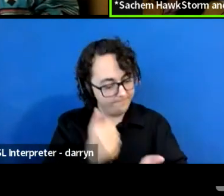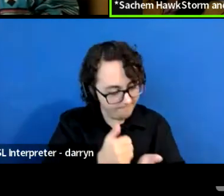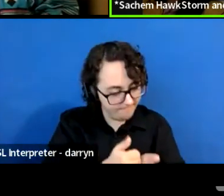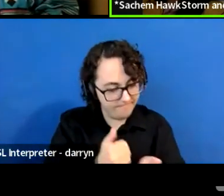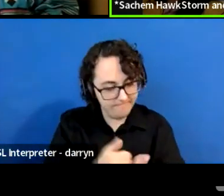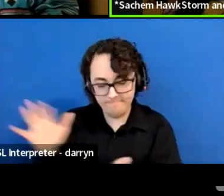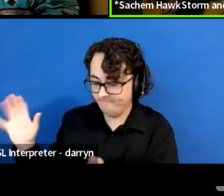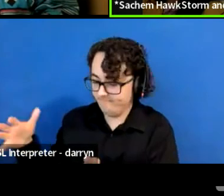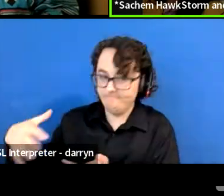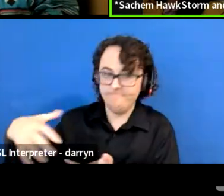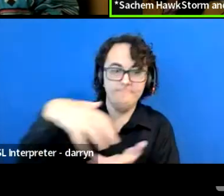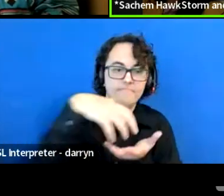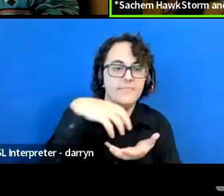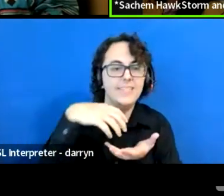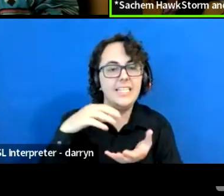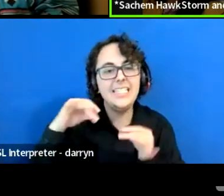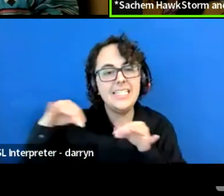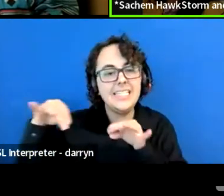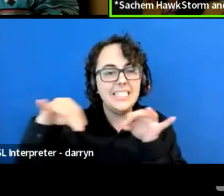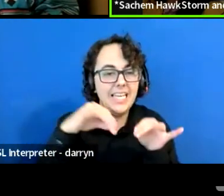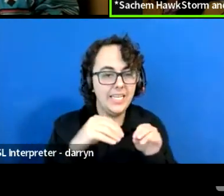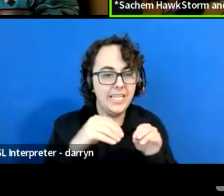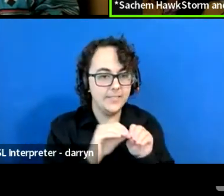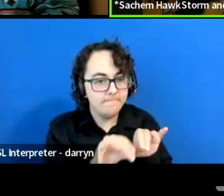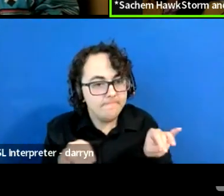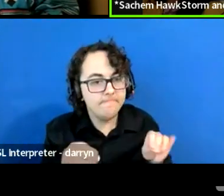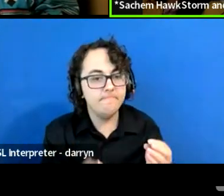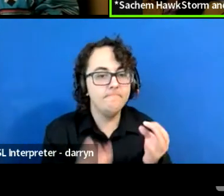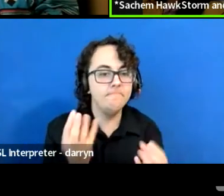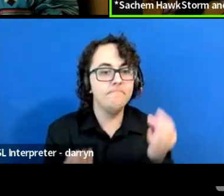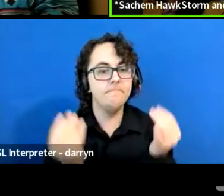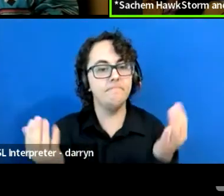And so over the last two years, we planted over 2000 trees